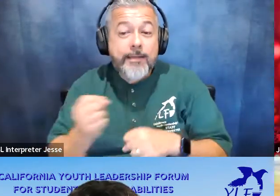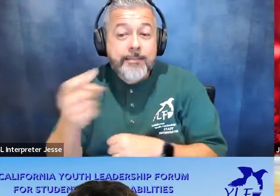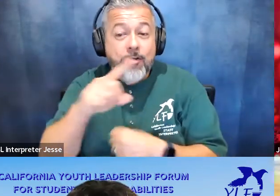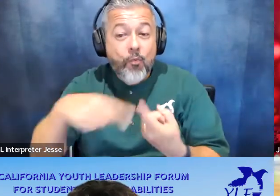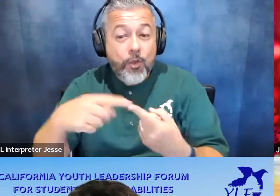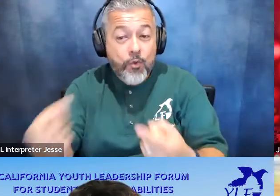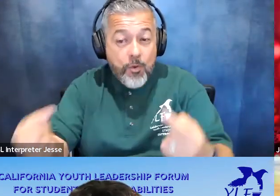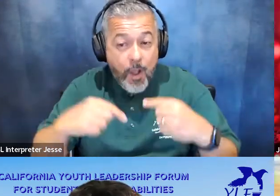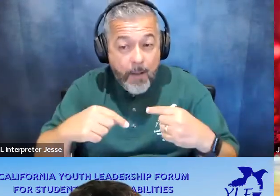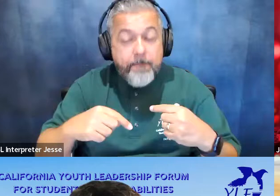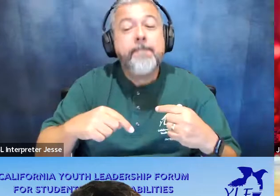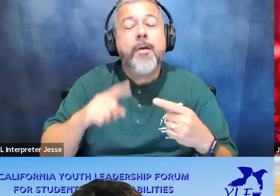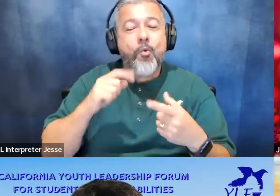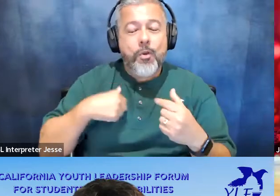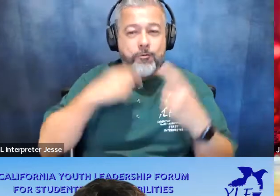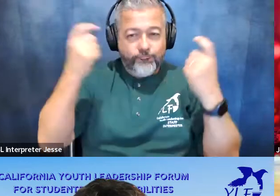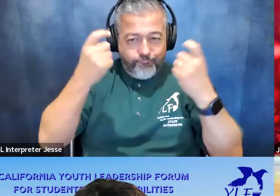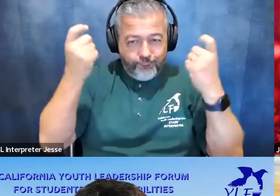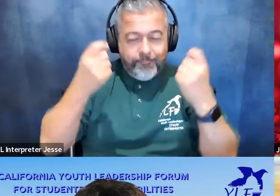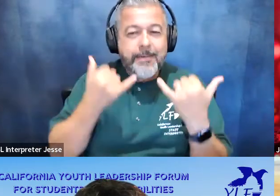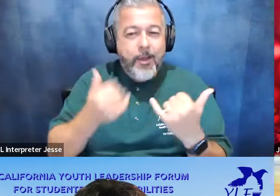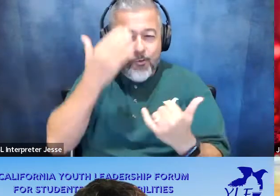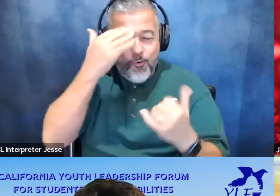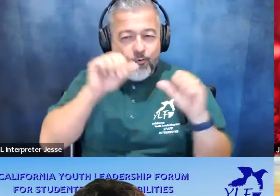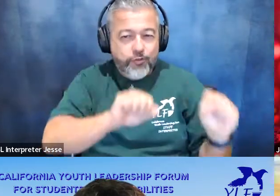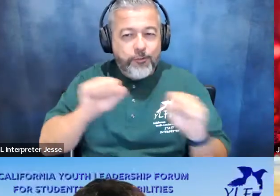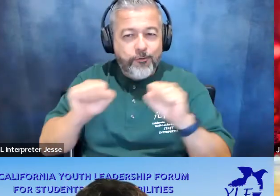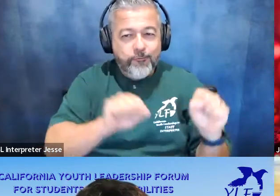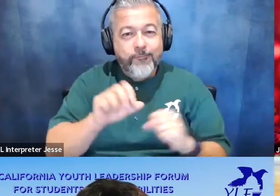to go so with that we're going to turn it back over to you sarah thank you everyone